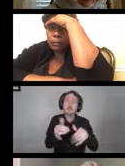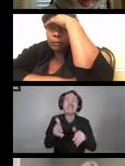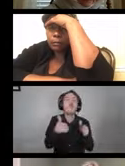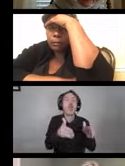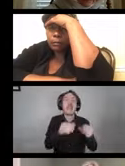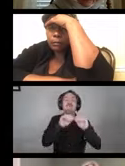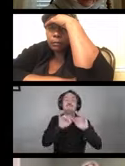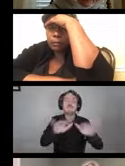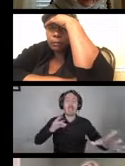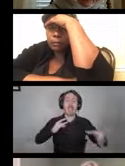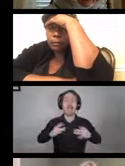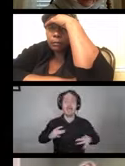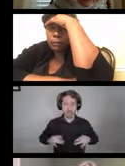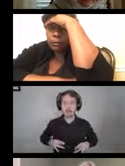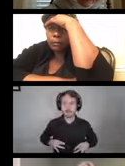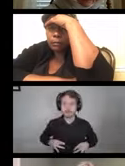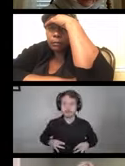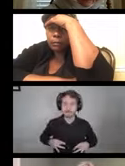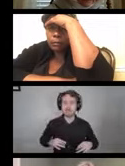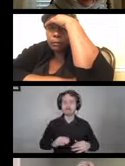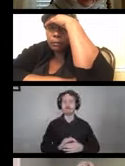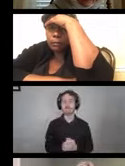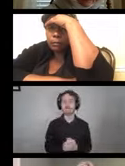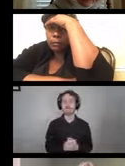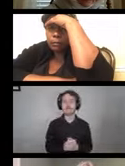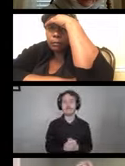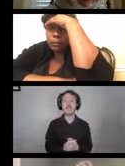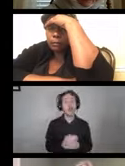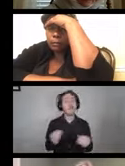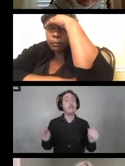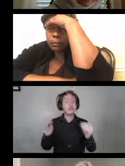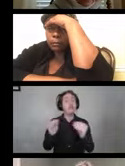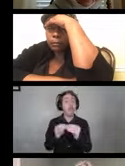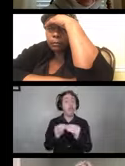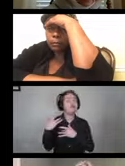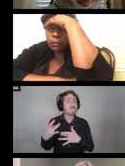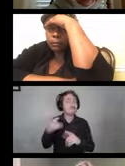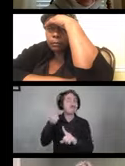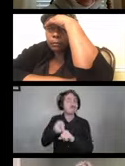likely way a person will get the virus. We're more likely to get the virus by being too near